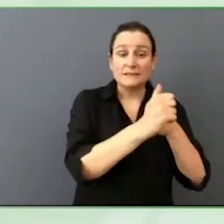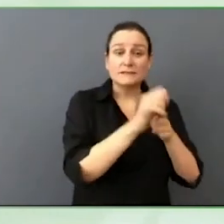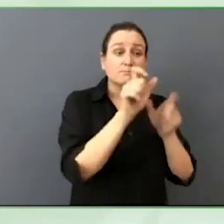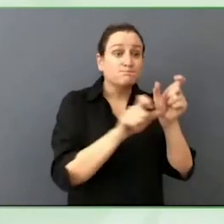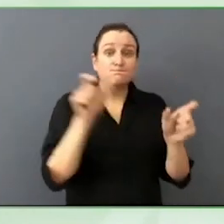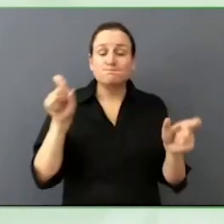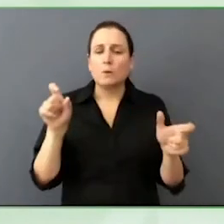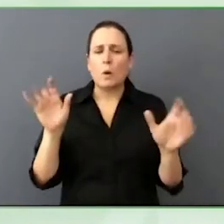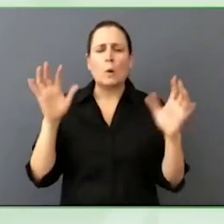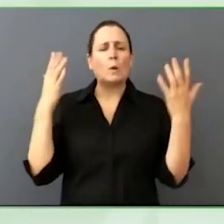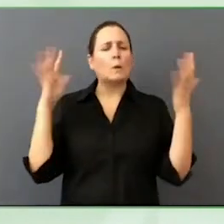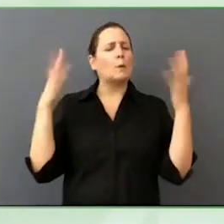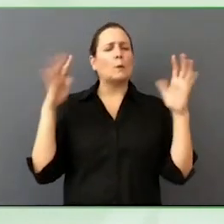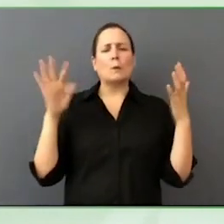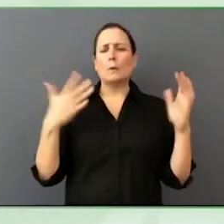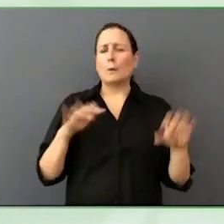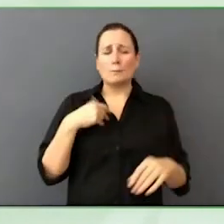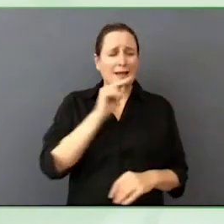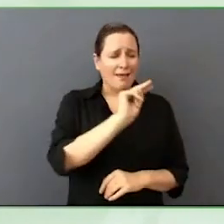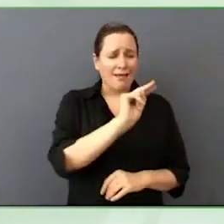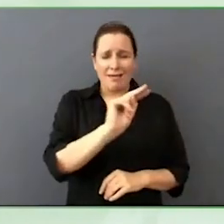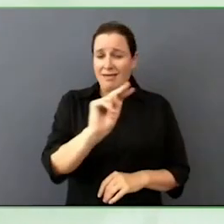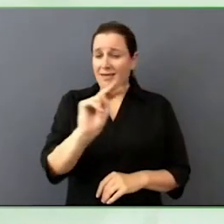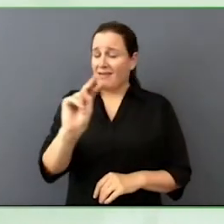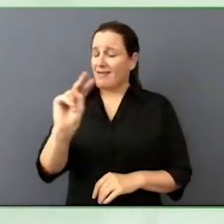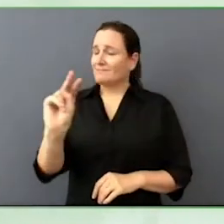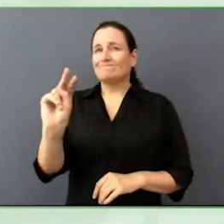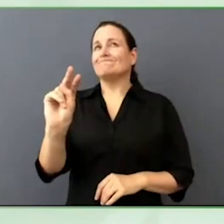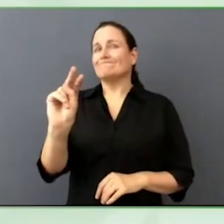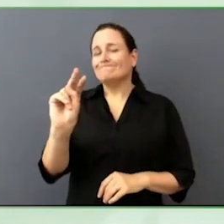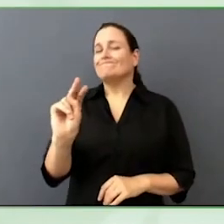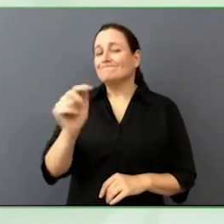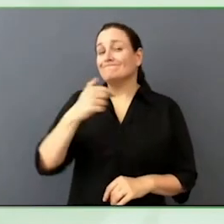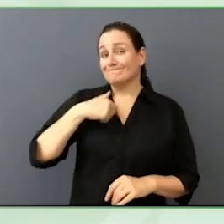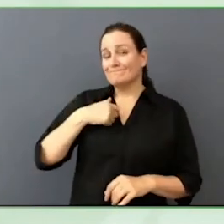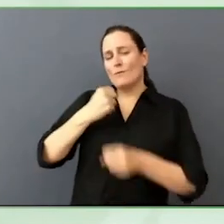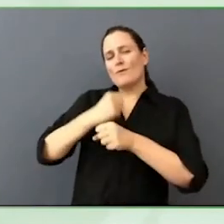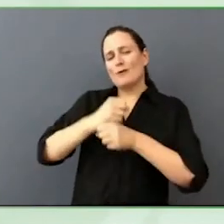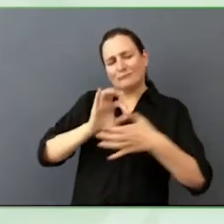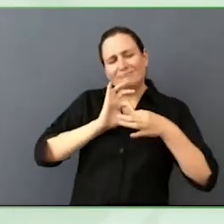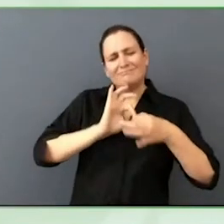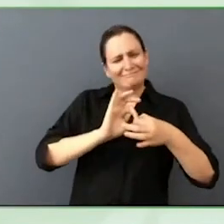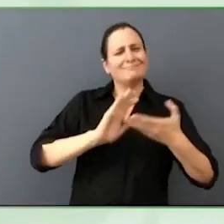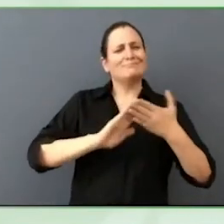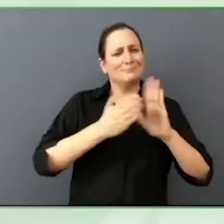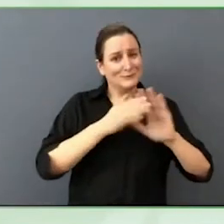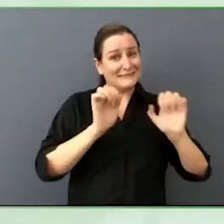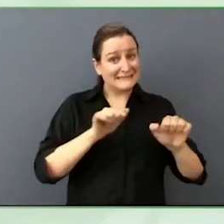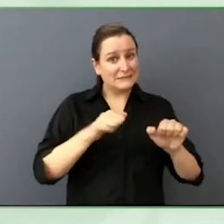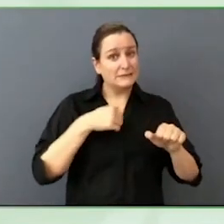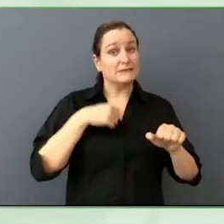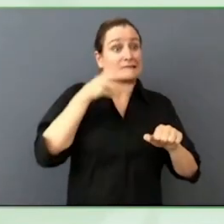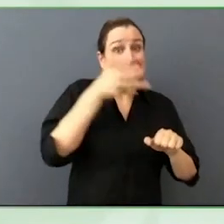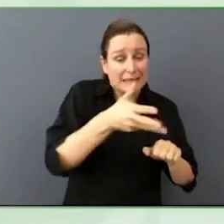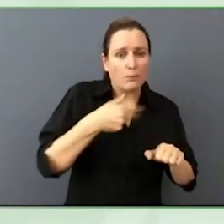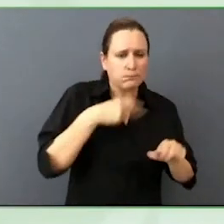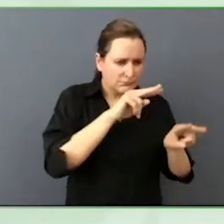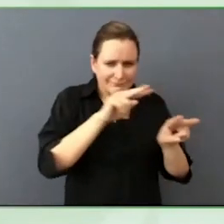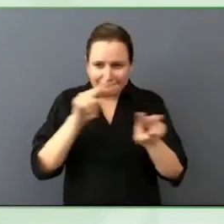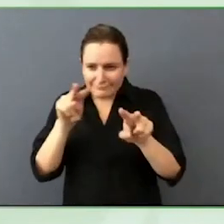It gives me hope every day to not only be in a community but the shift that we are seeing in the entire world. So thank you.